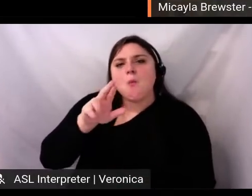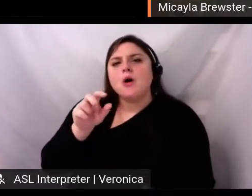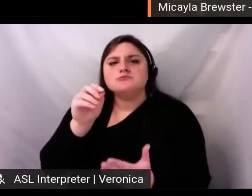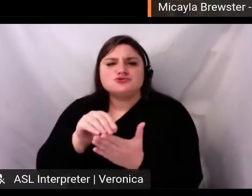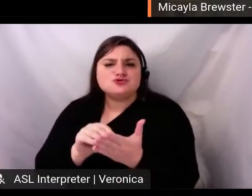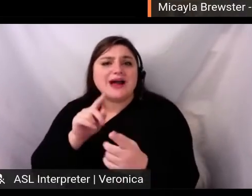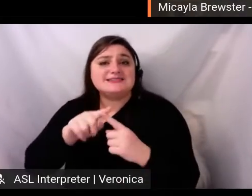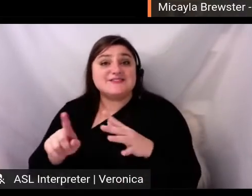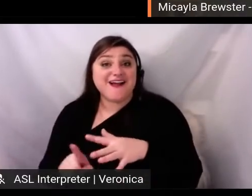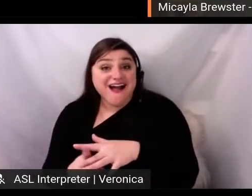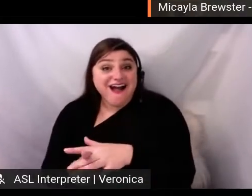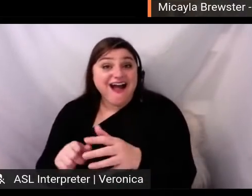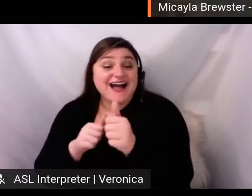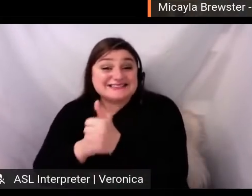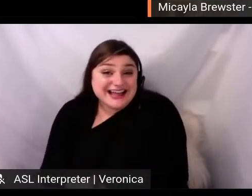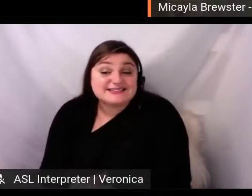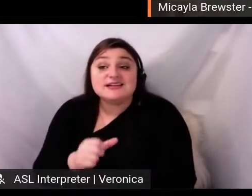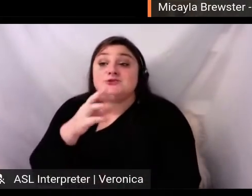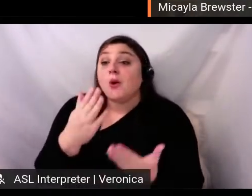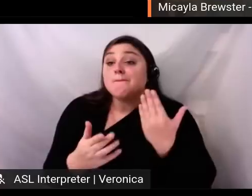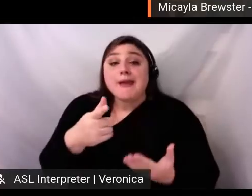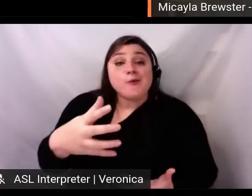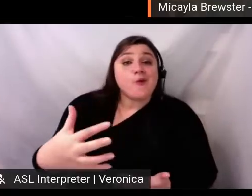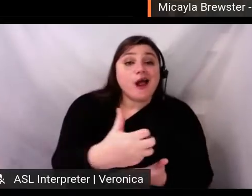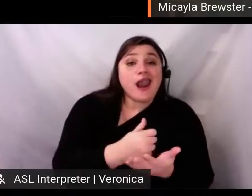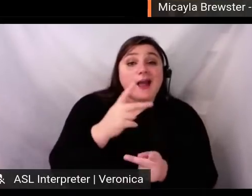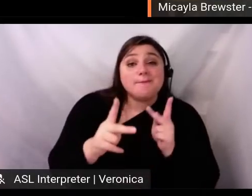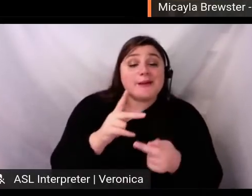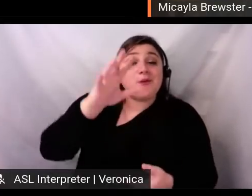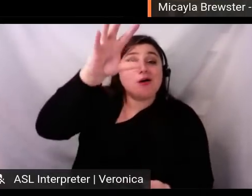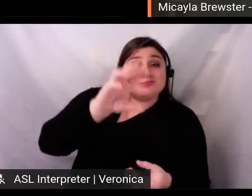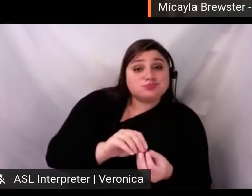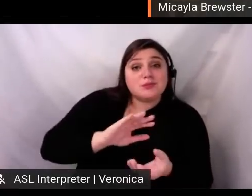can tap into later, to get feedback and hear takeaways about what